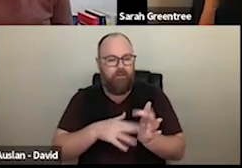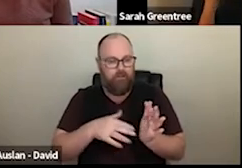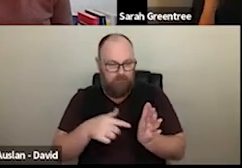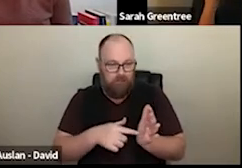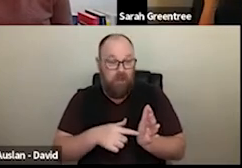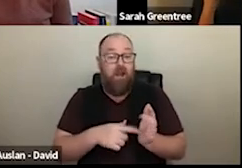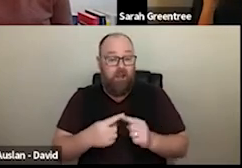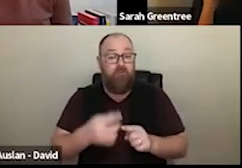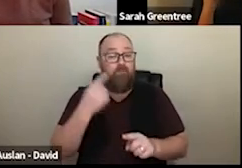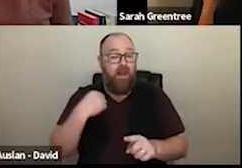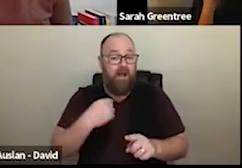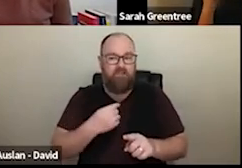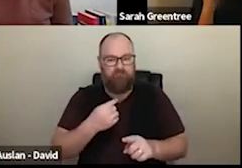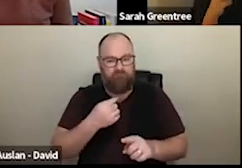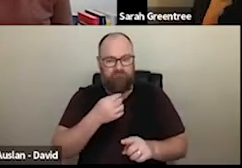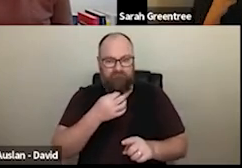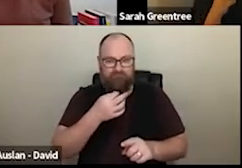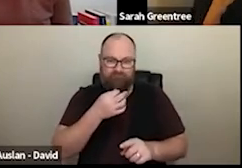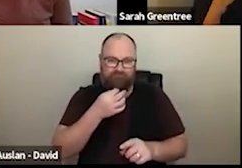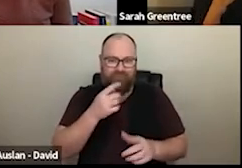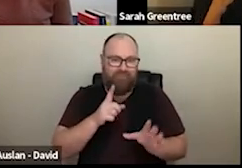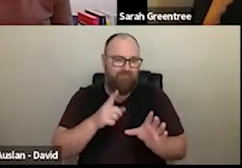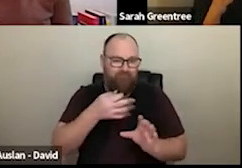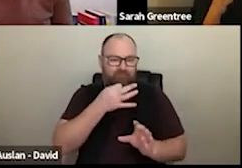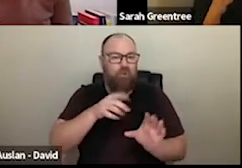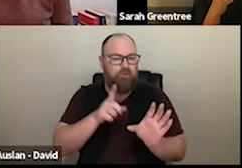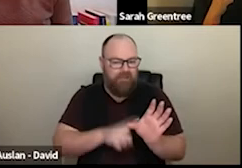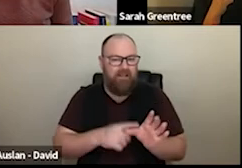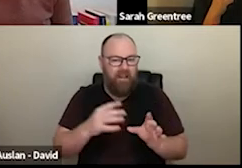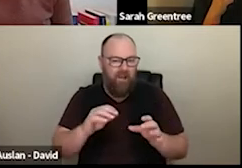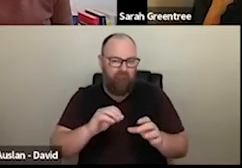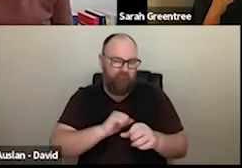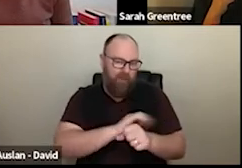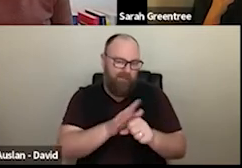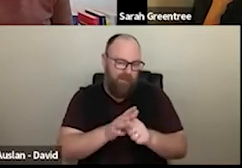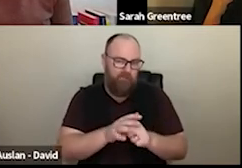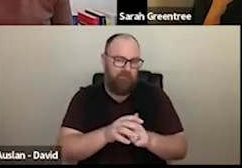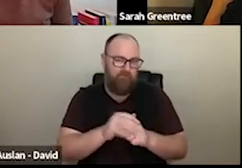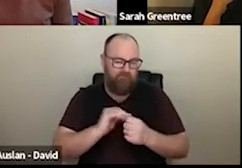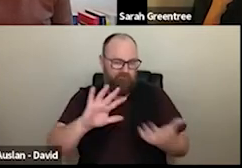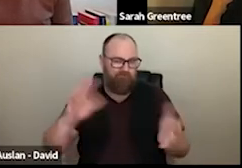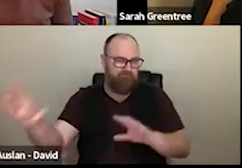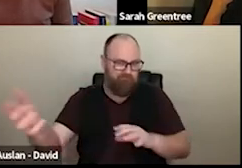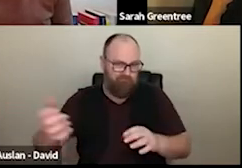couple of years in the pandemic, and the disruption that that has caused, and we also want to acknowledge that this process for 4 year investment.